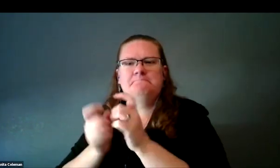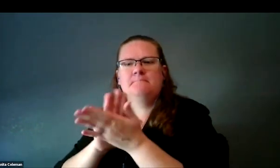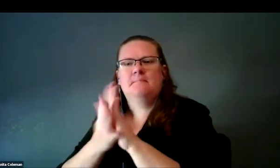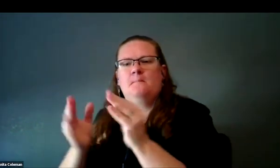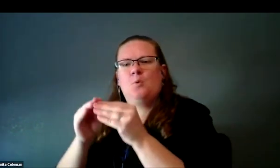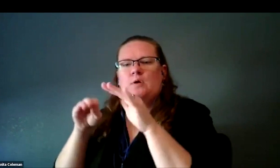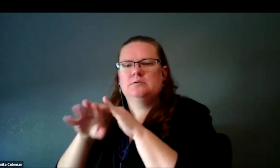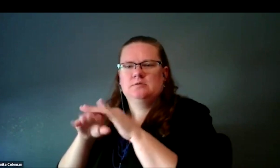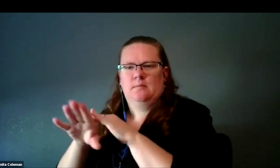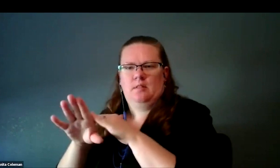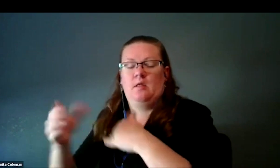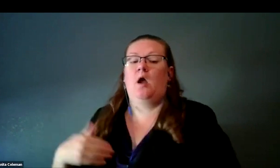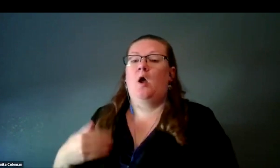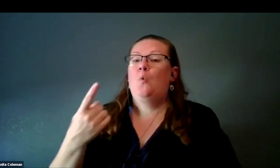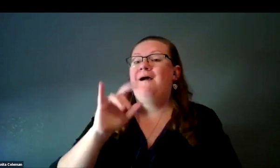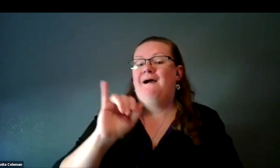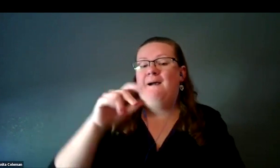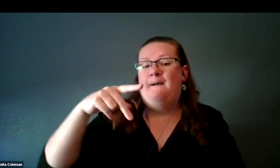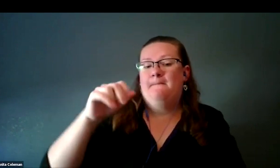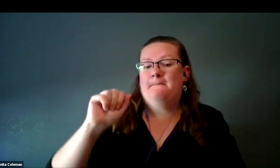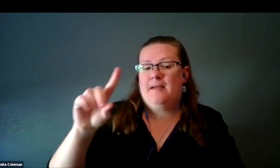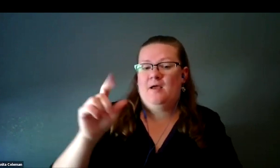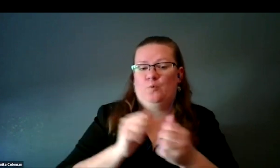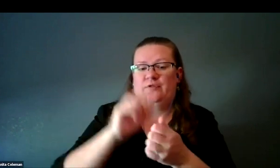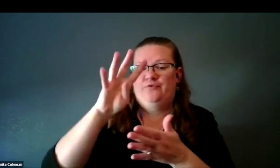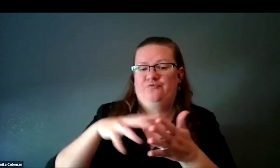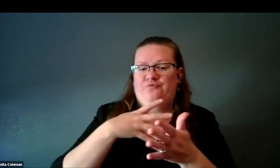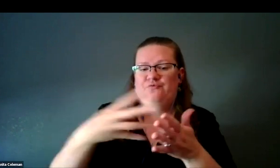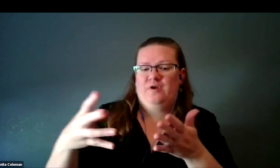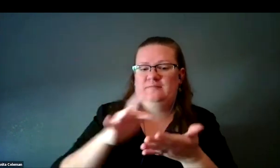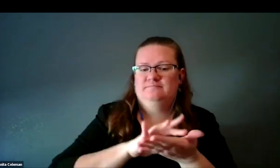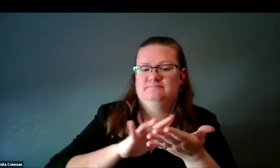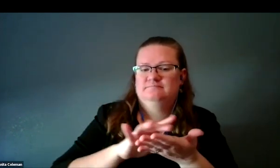We did have a project that used iPad and a gridding pattern on the front. You could move your finger around.